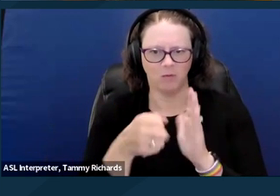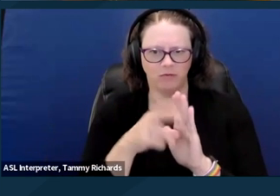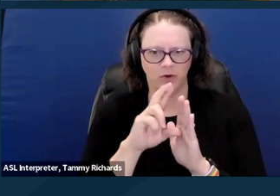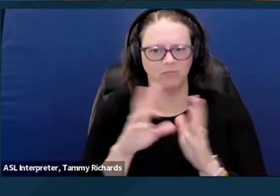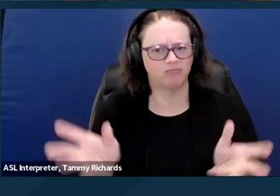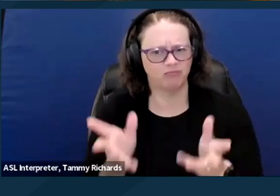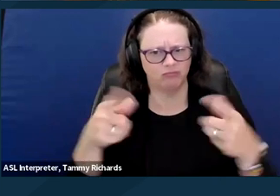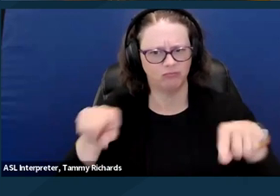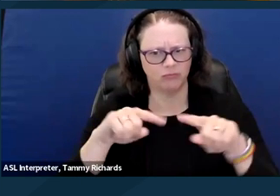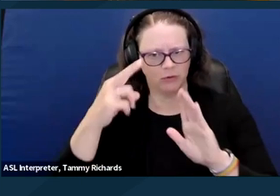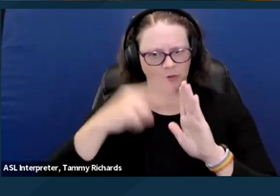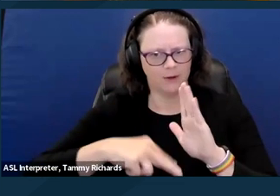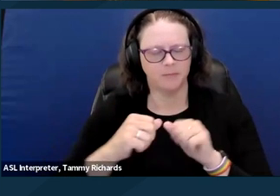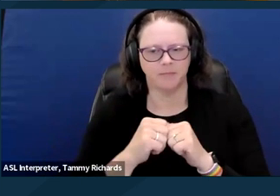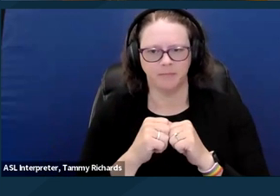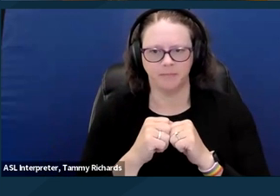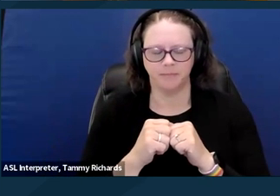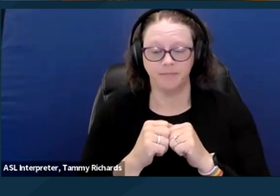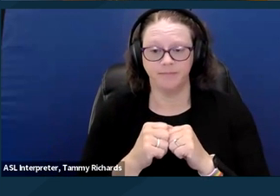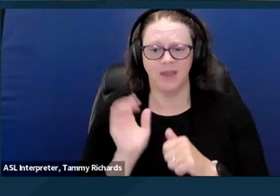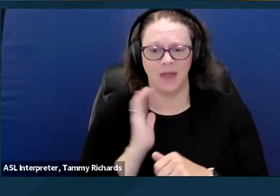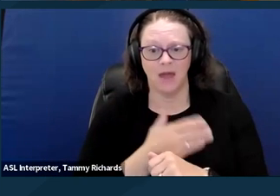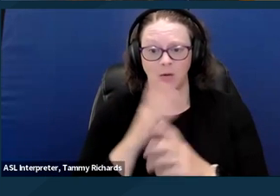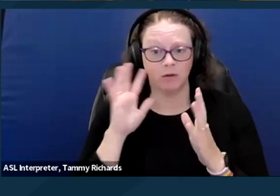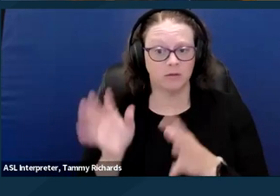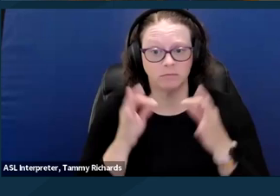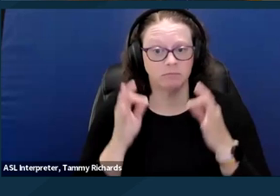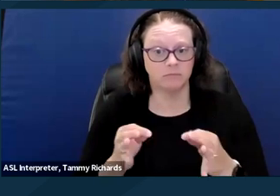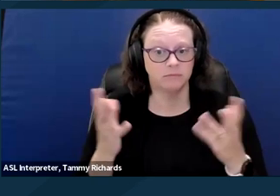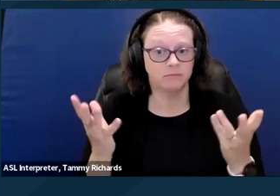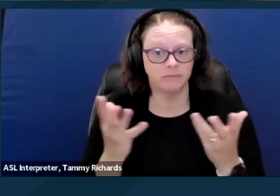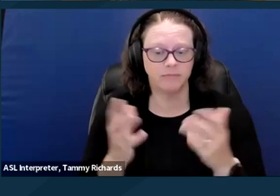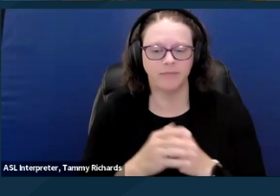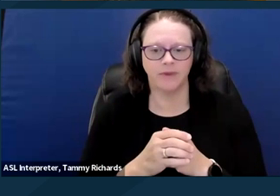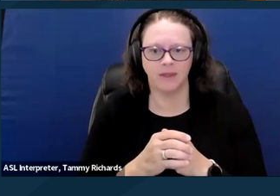And we came to the conclusion that recognizing this gap in legal doctrine